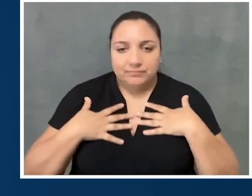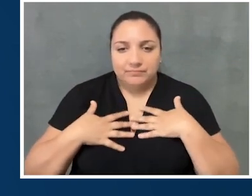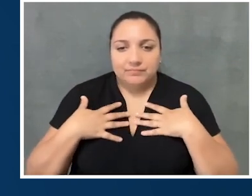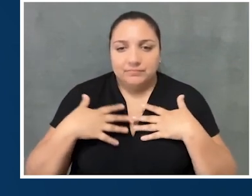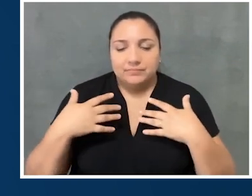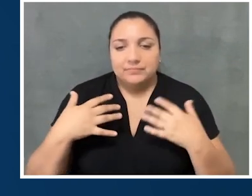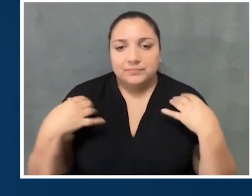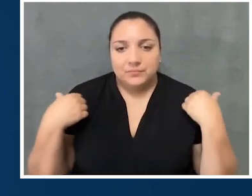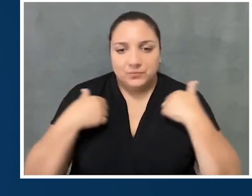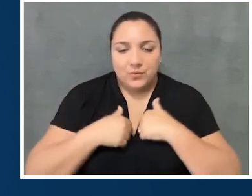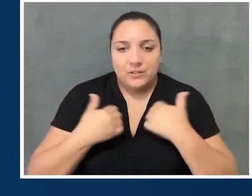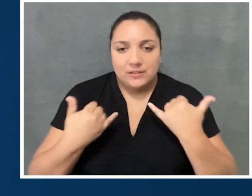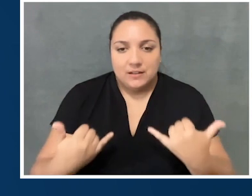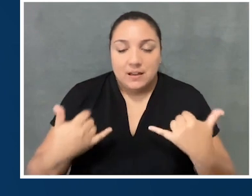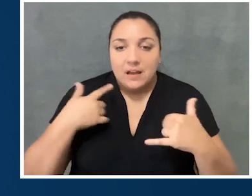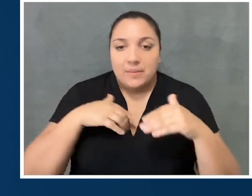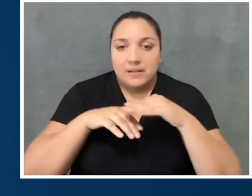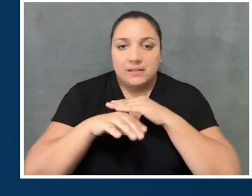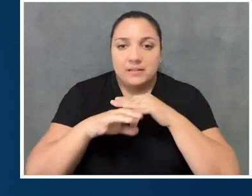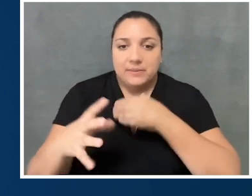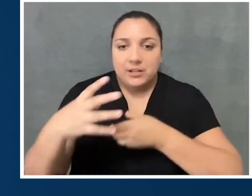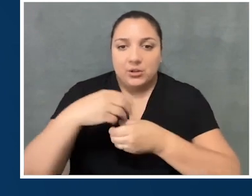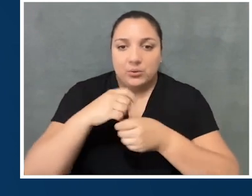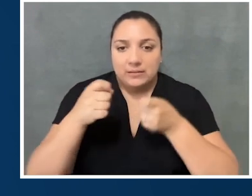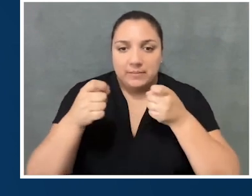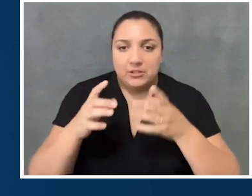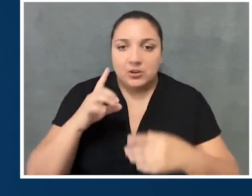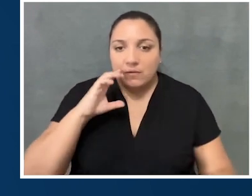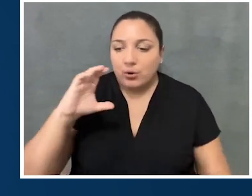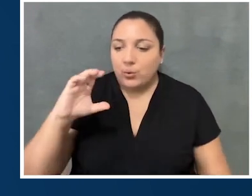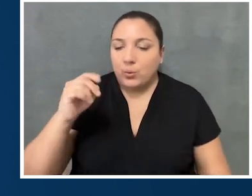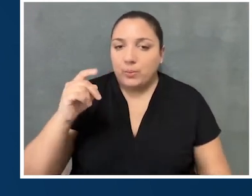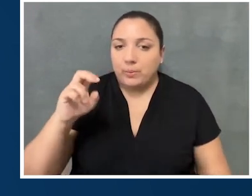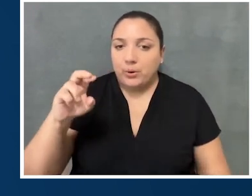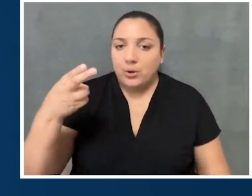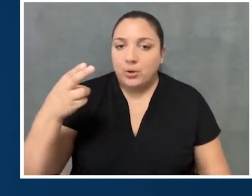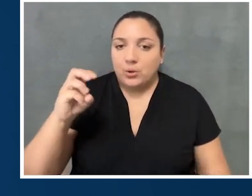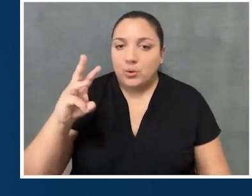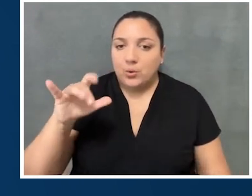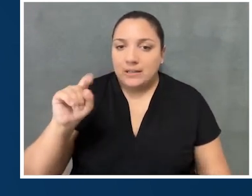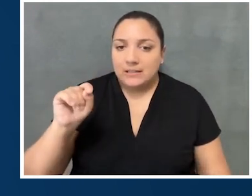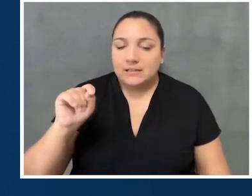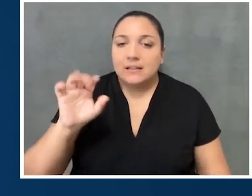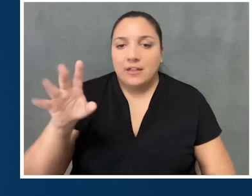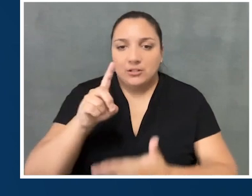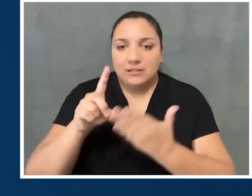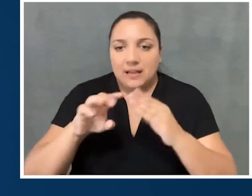And I work as the accessibility and inclusion manager at Cooper Hewitt, Smithsonian Design Museum,